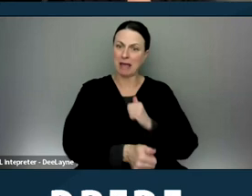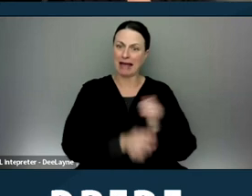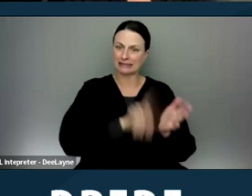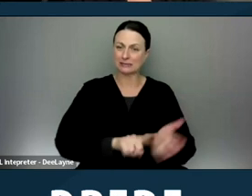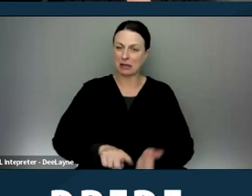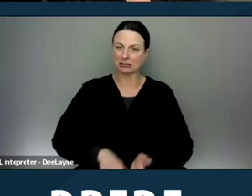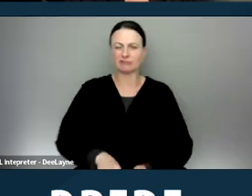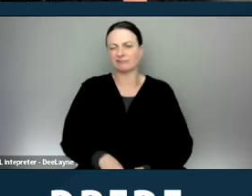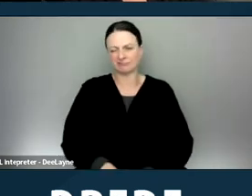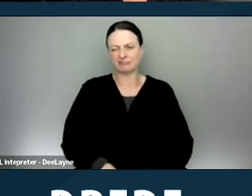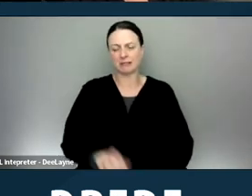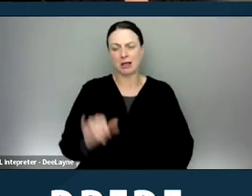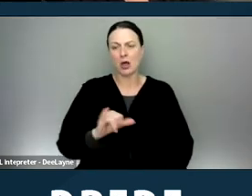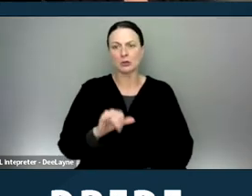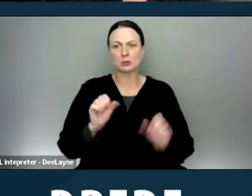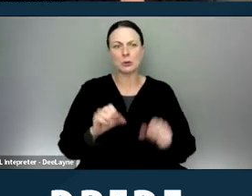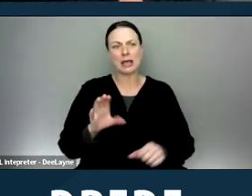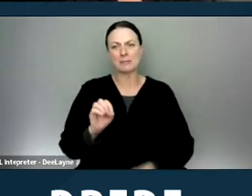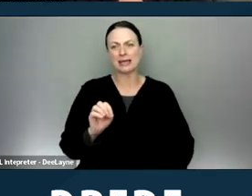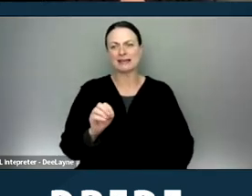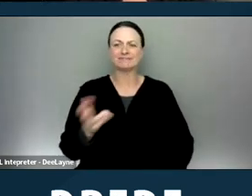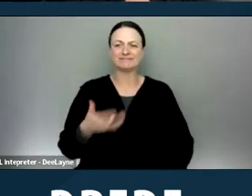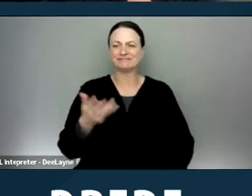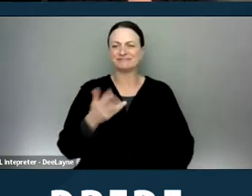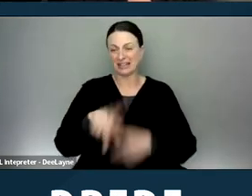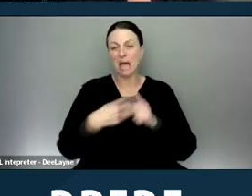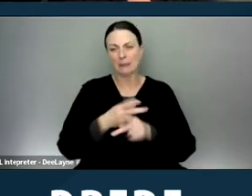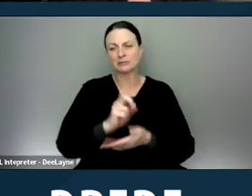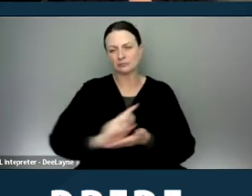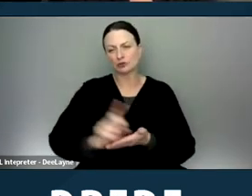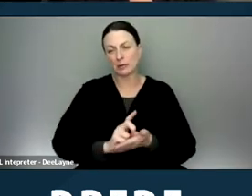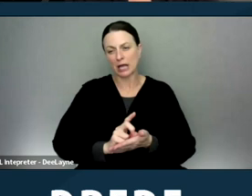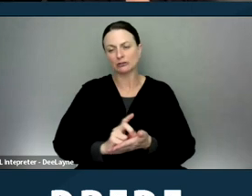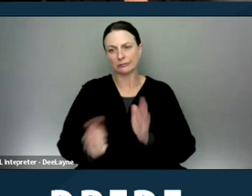And those can also be types of discrimination prohibited under FEHA now.